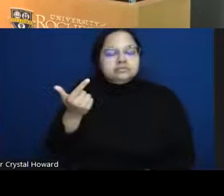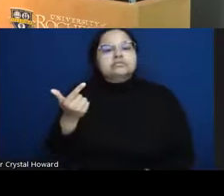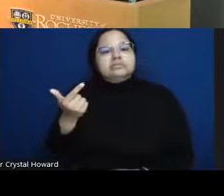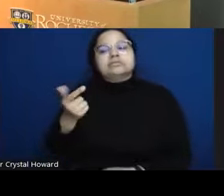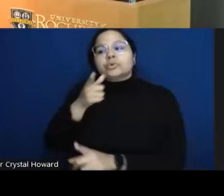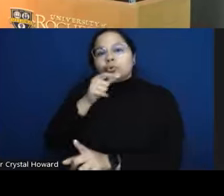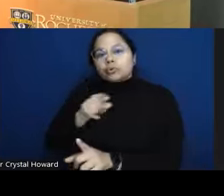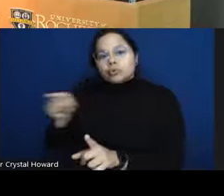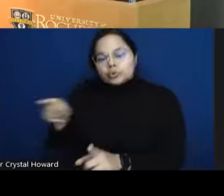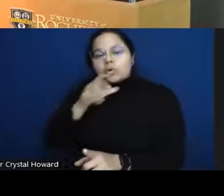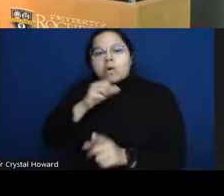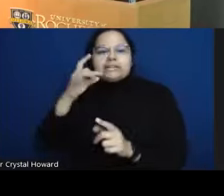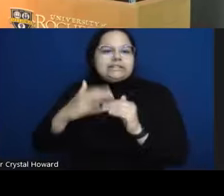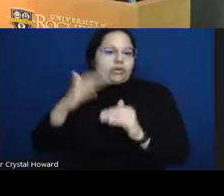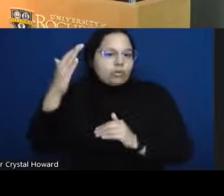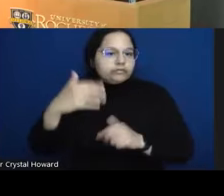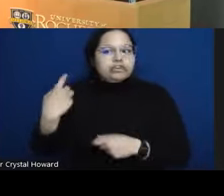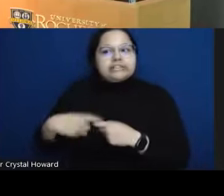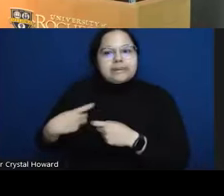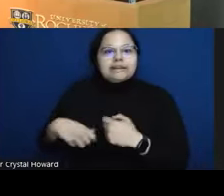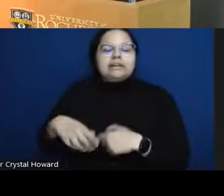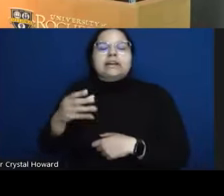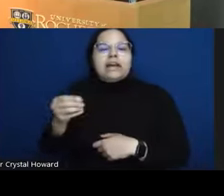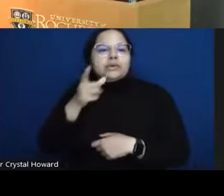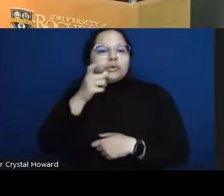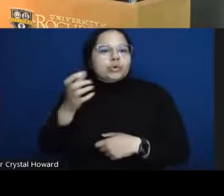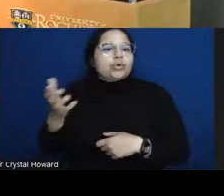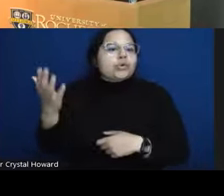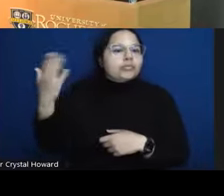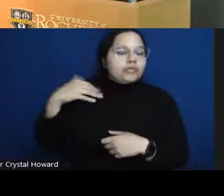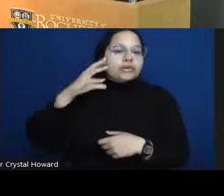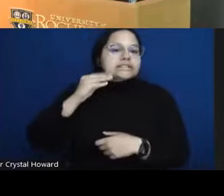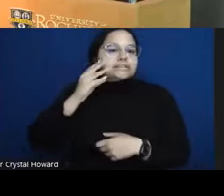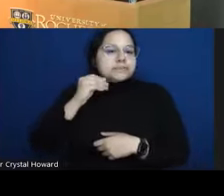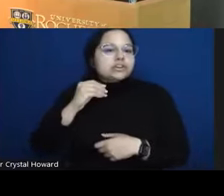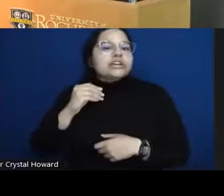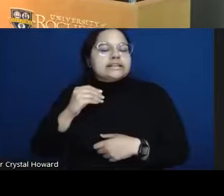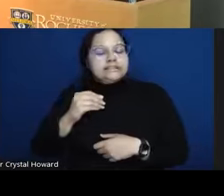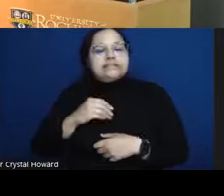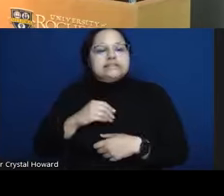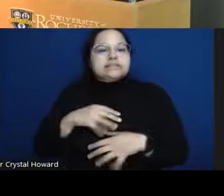Latino and have reported experiencing passive or active suicide ideation in the last month so